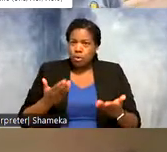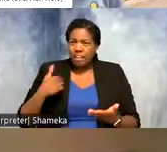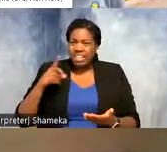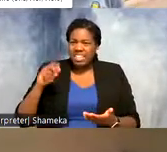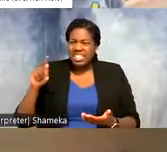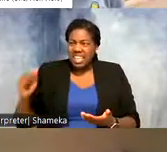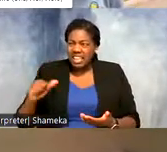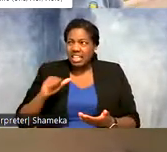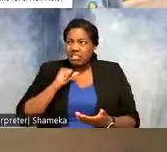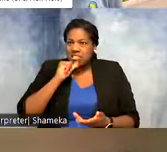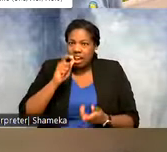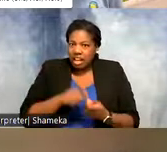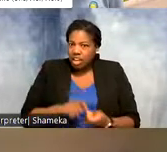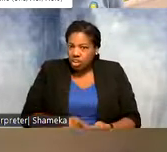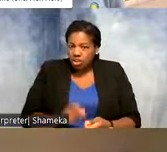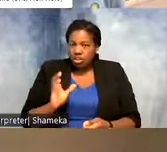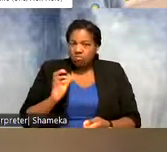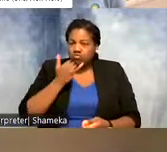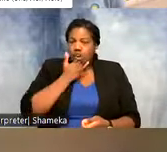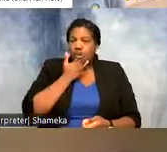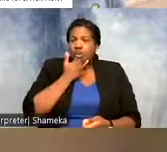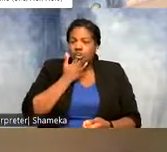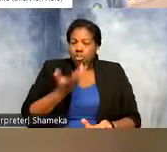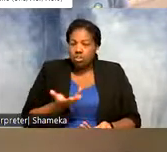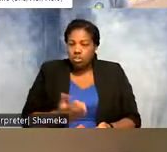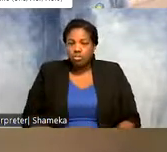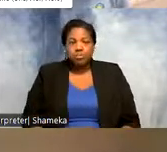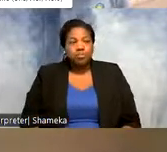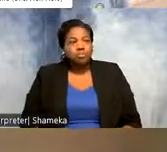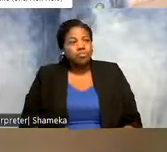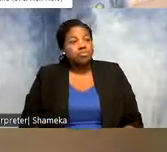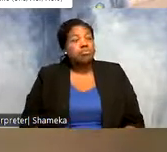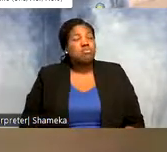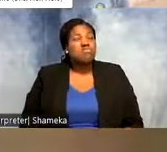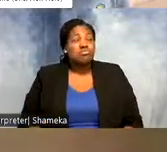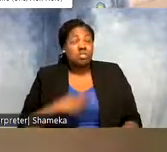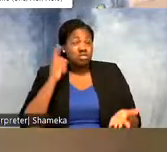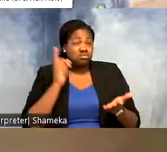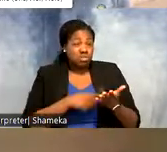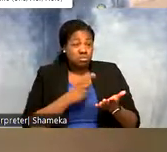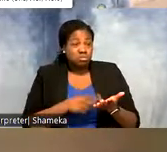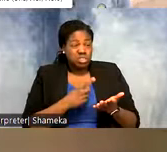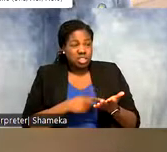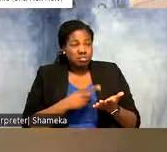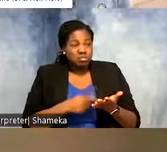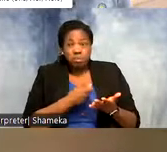inaccurate or not correct? >>Allie: yeah so occasionally there's several reason this could happen